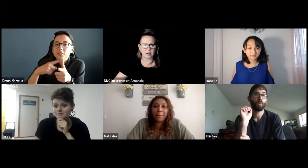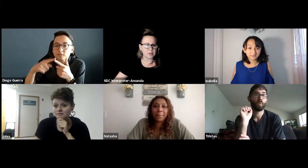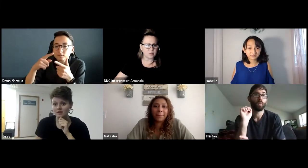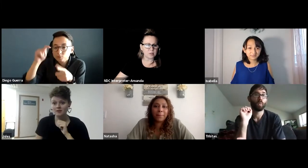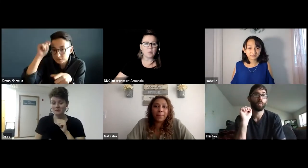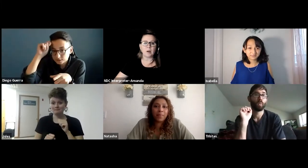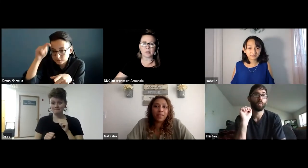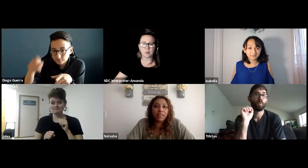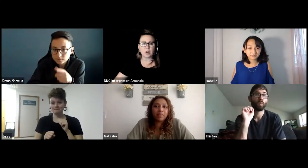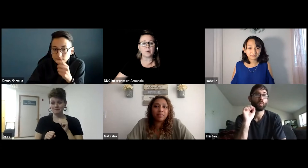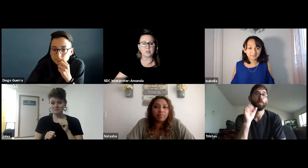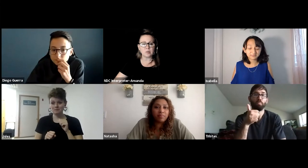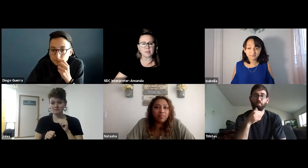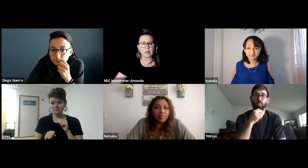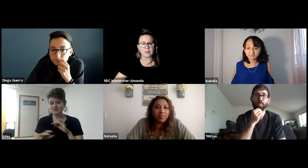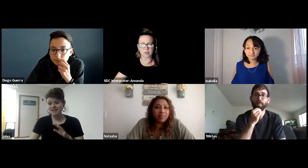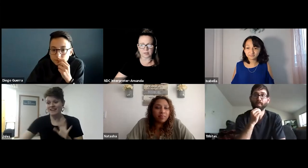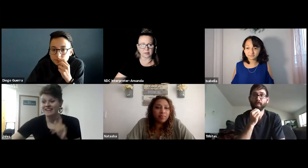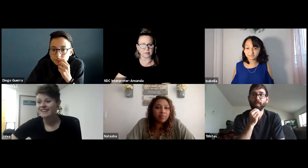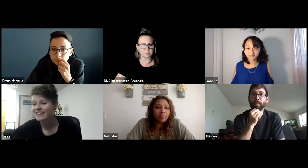So we'll go with Jules and then Tristan.